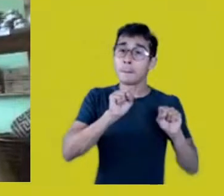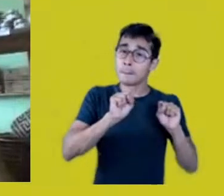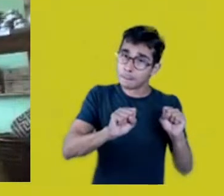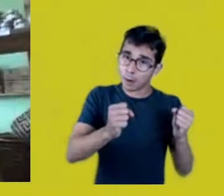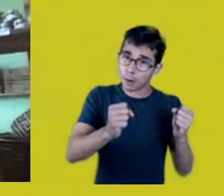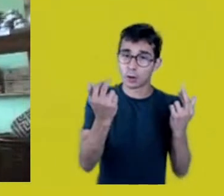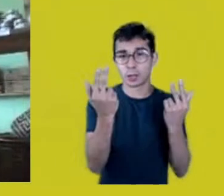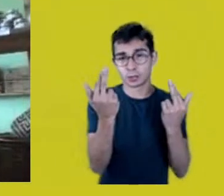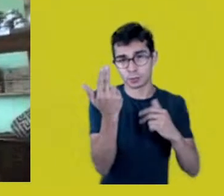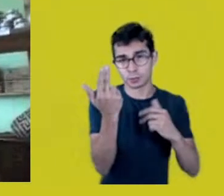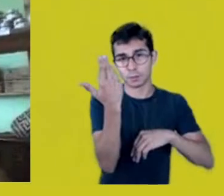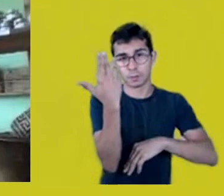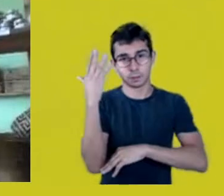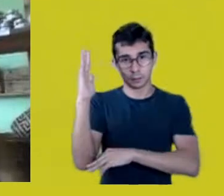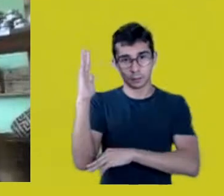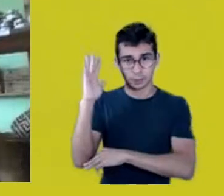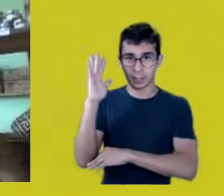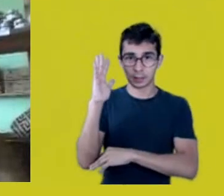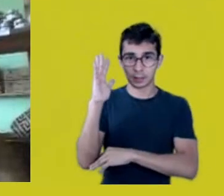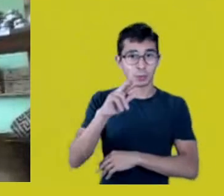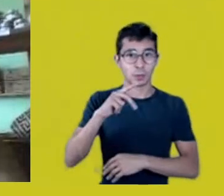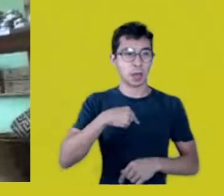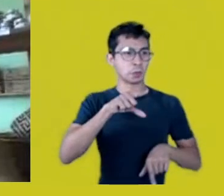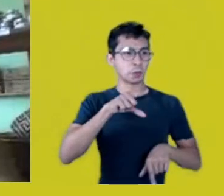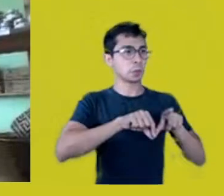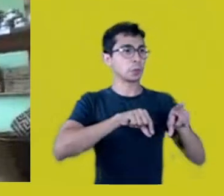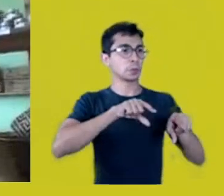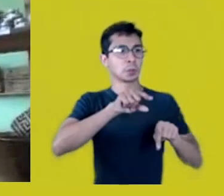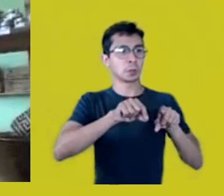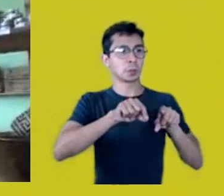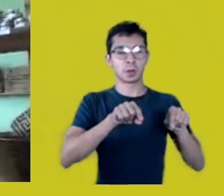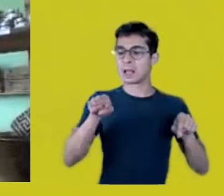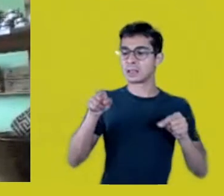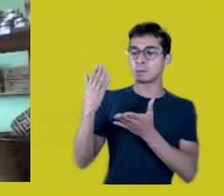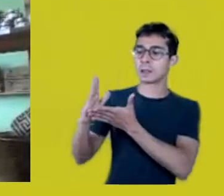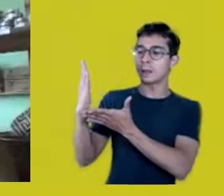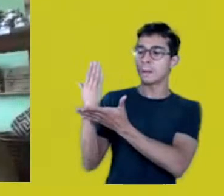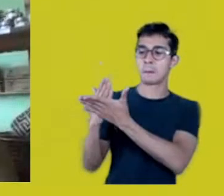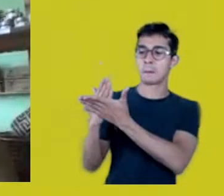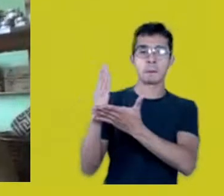not like an orchard, where only what a few choose can get in.